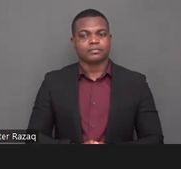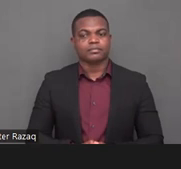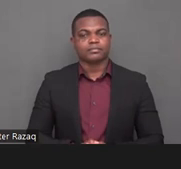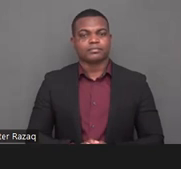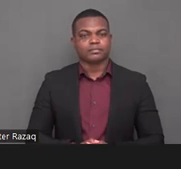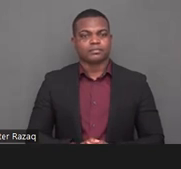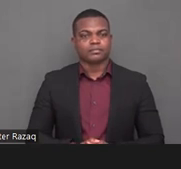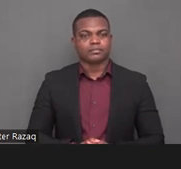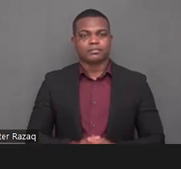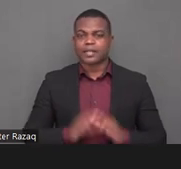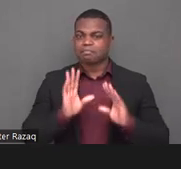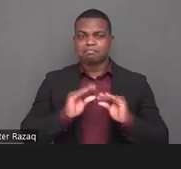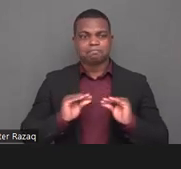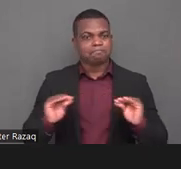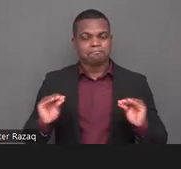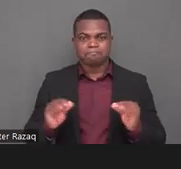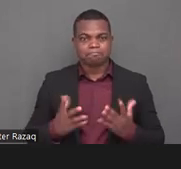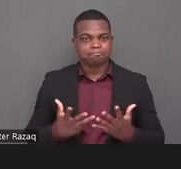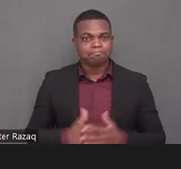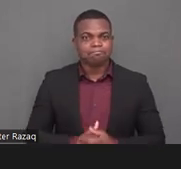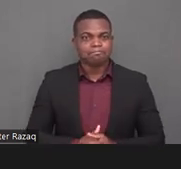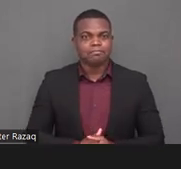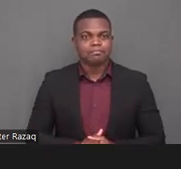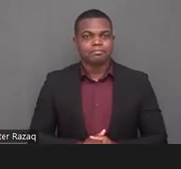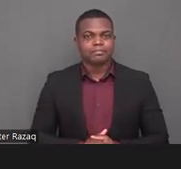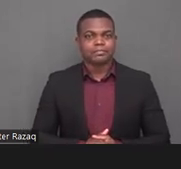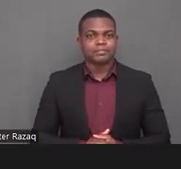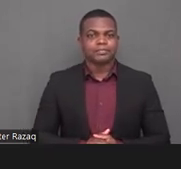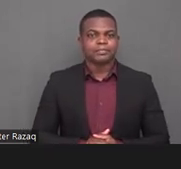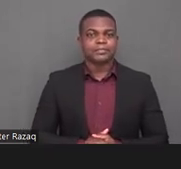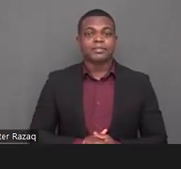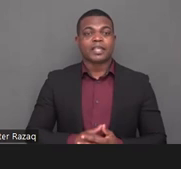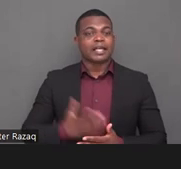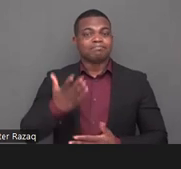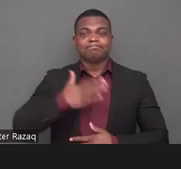so my apologies i think we will um carry on jenny may be having some difficulties with